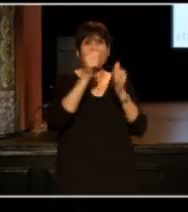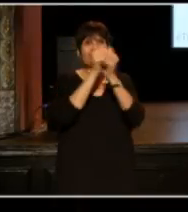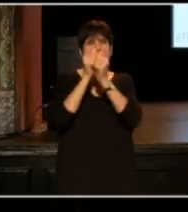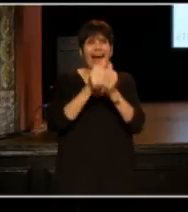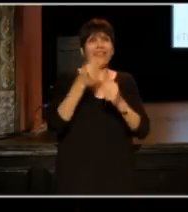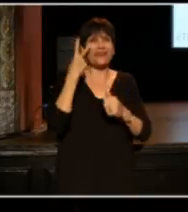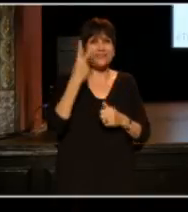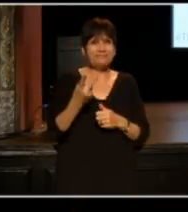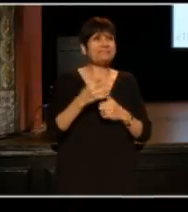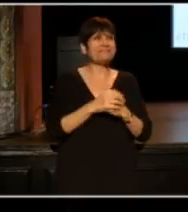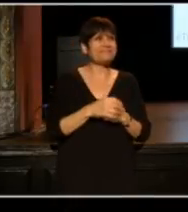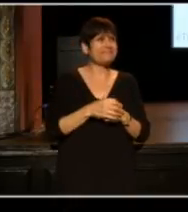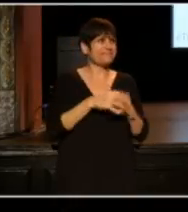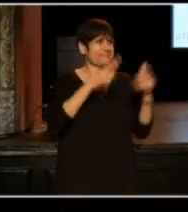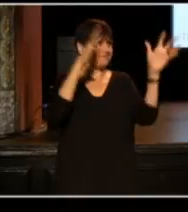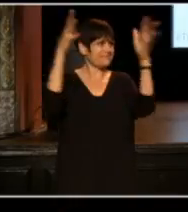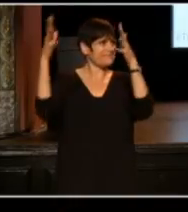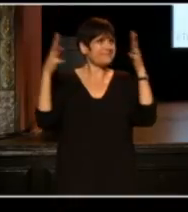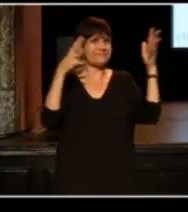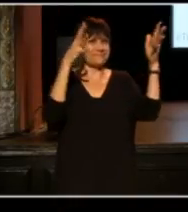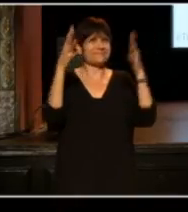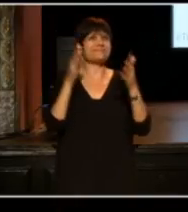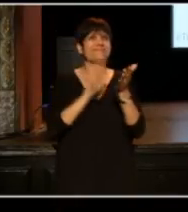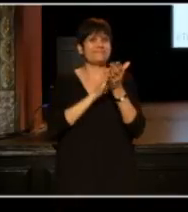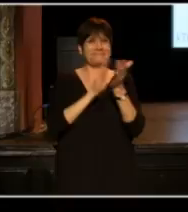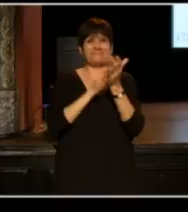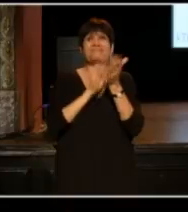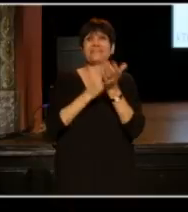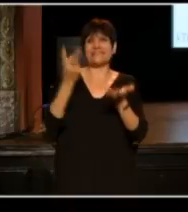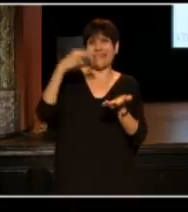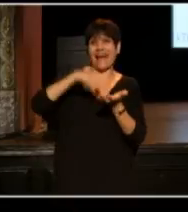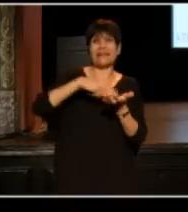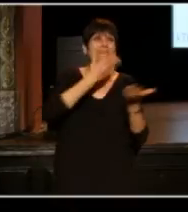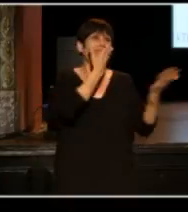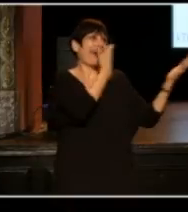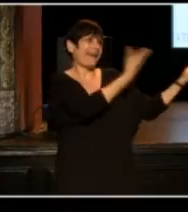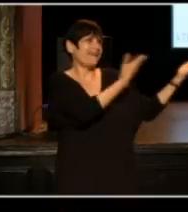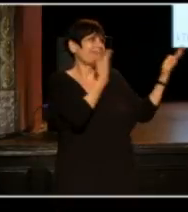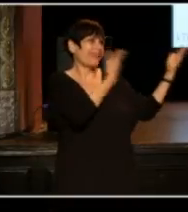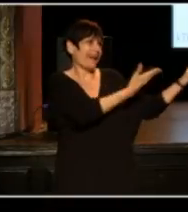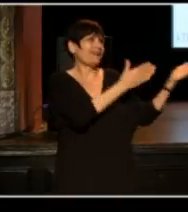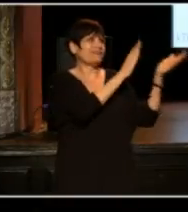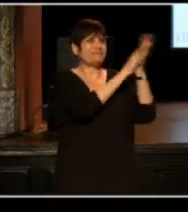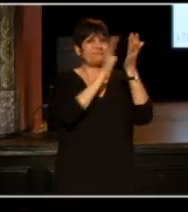Thank you very much. (standing ovations) Thank you very much.